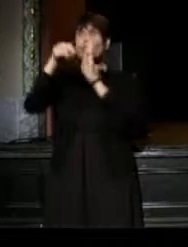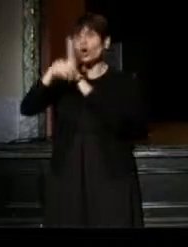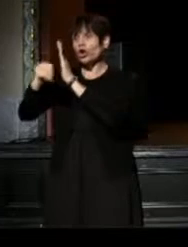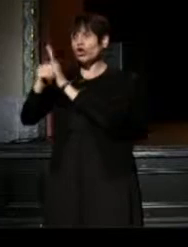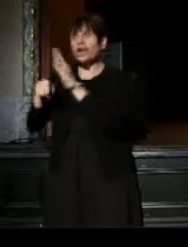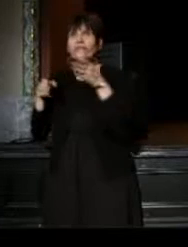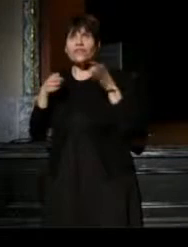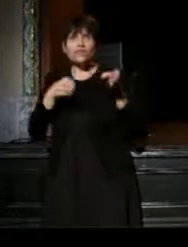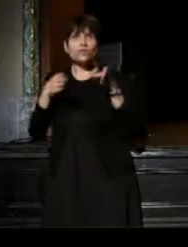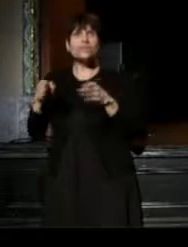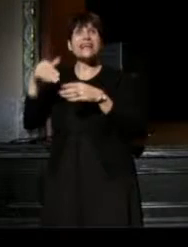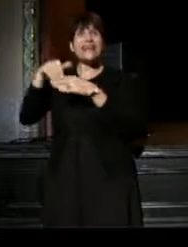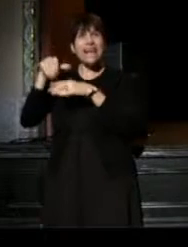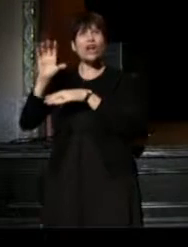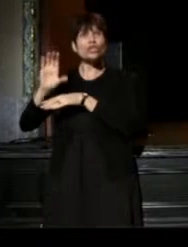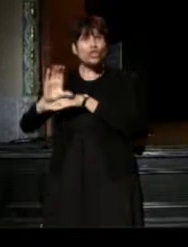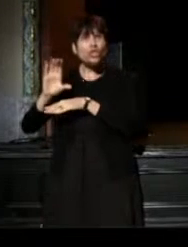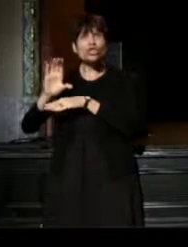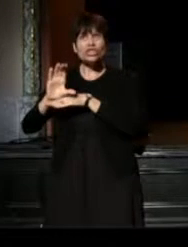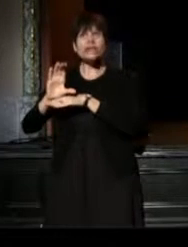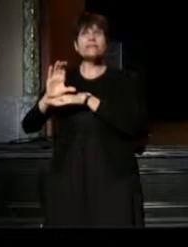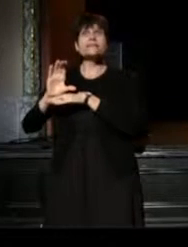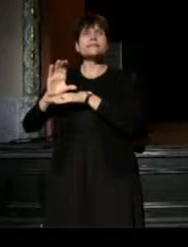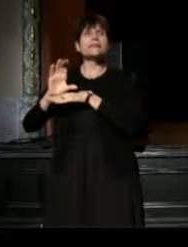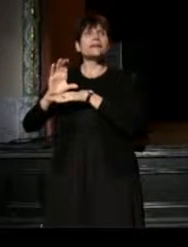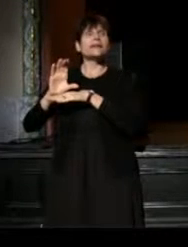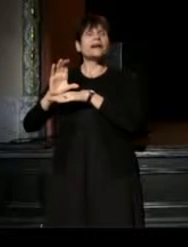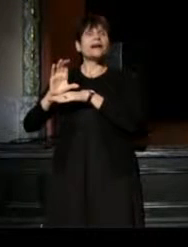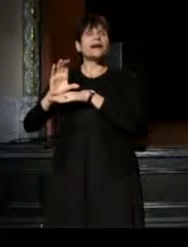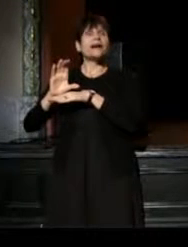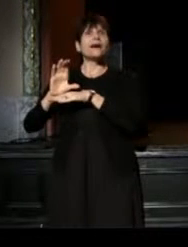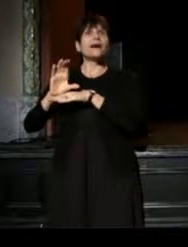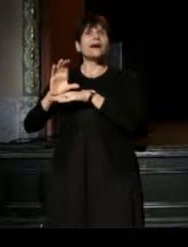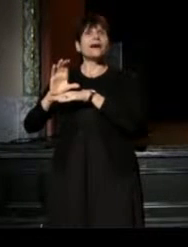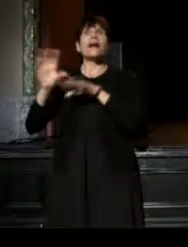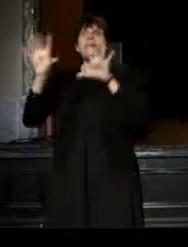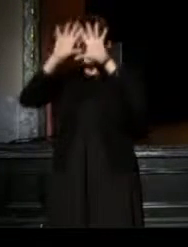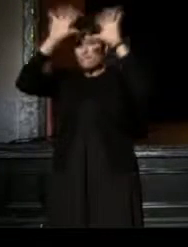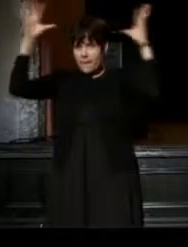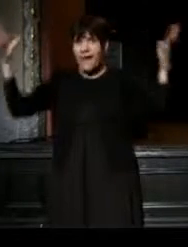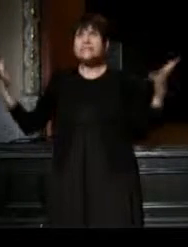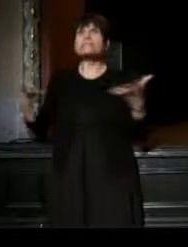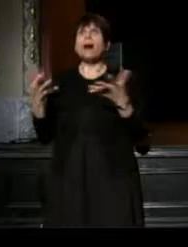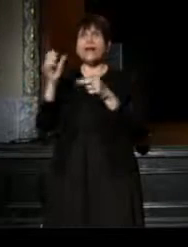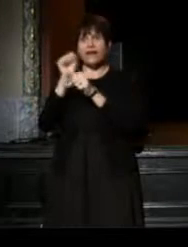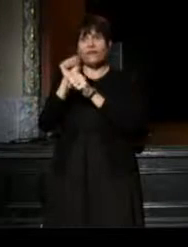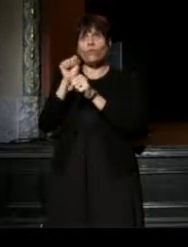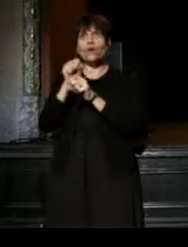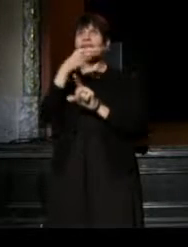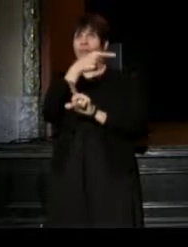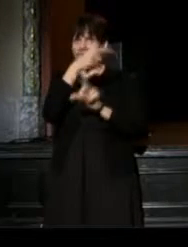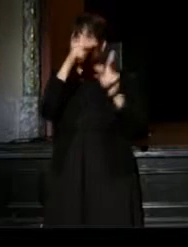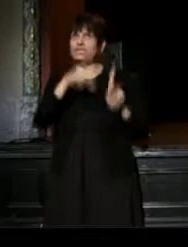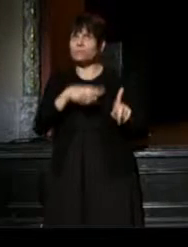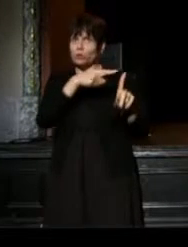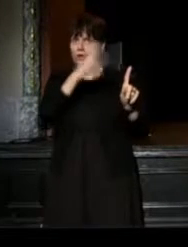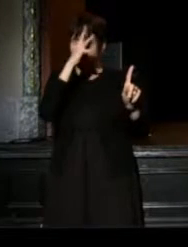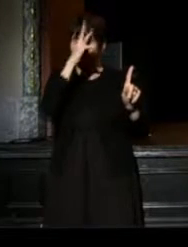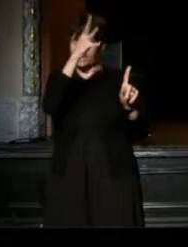and in our churches, the immense body of work that this person has created and is still creating,